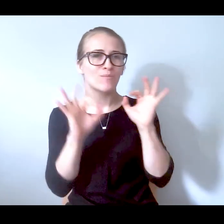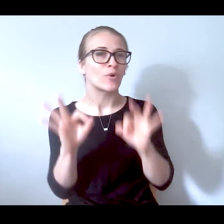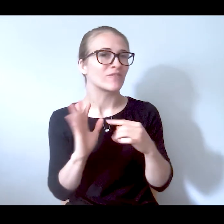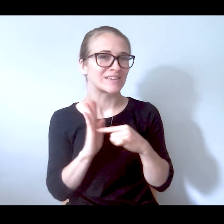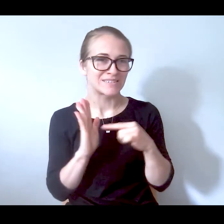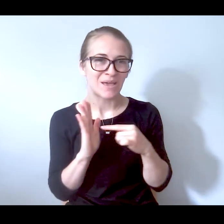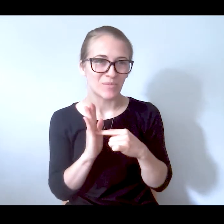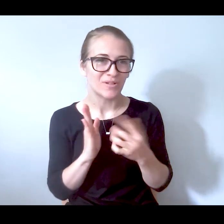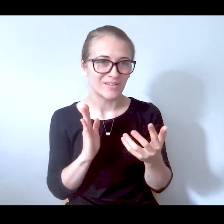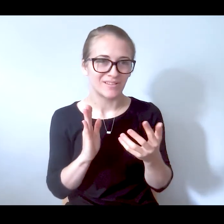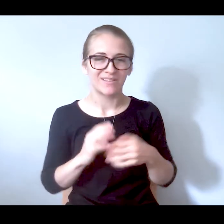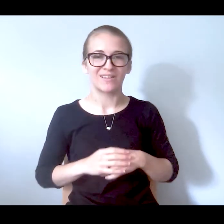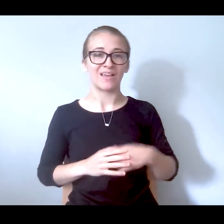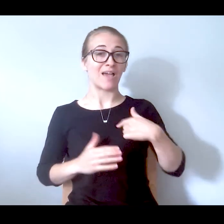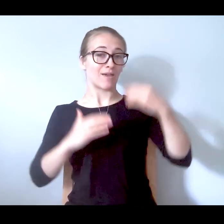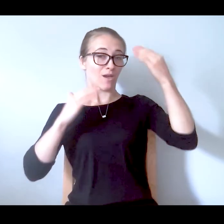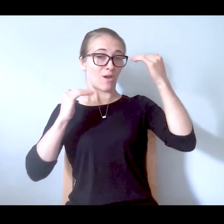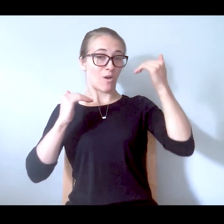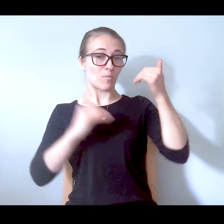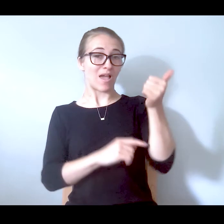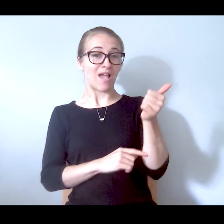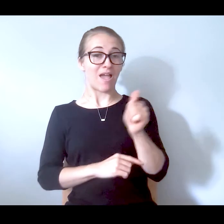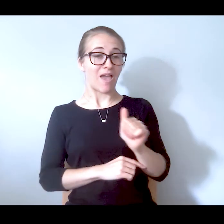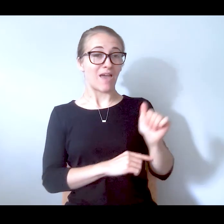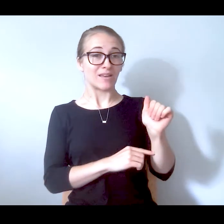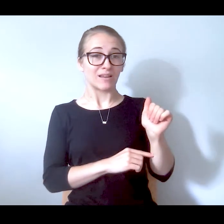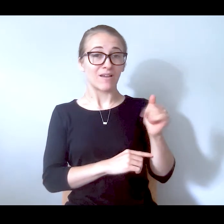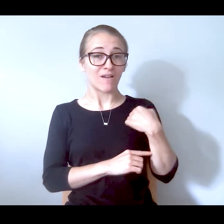most perfect example of that than any of us could find.